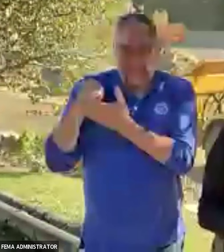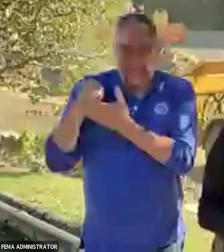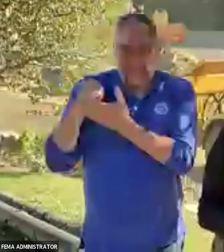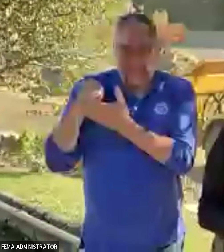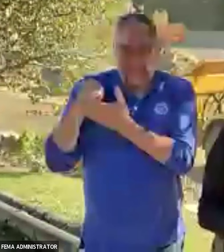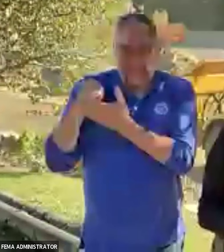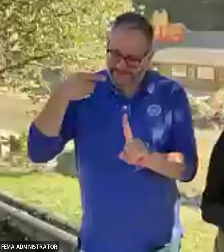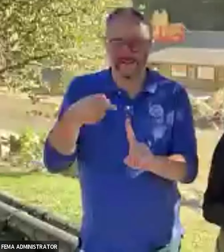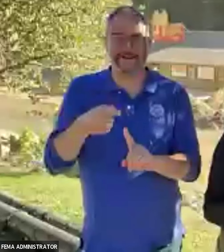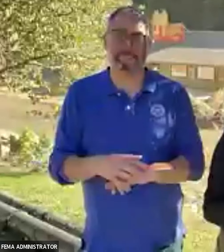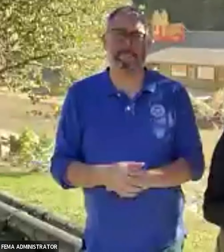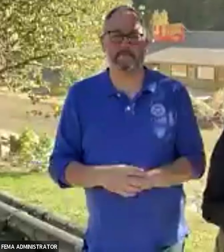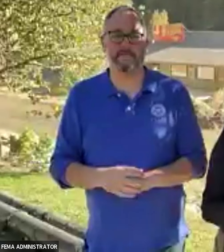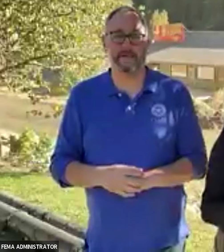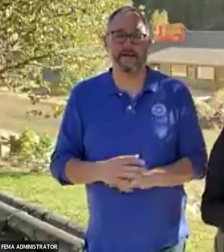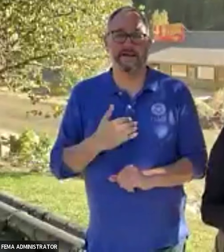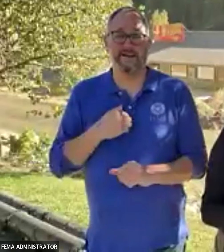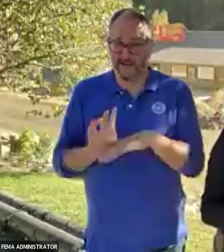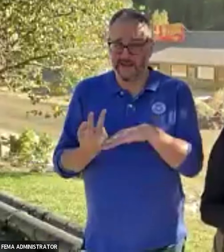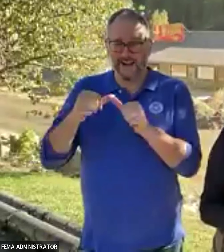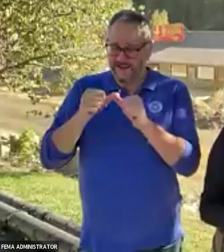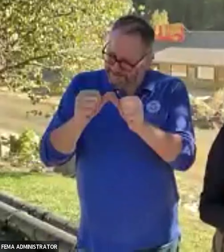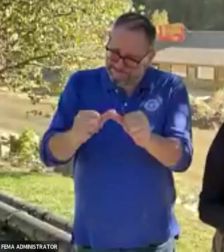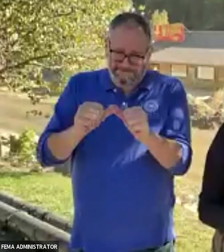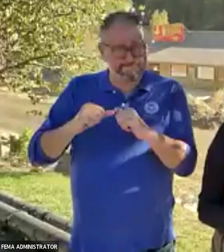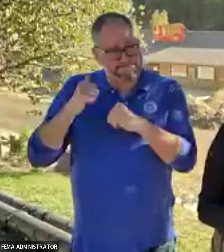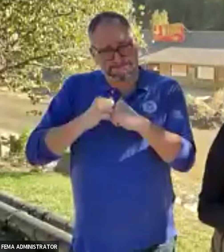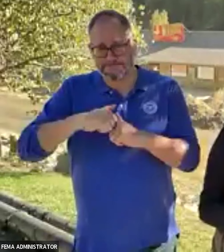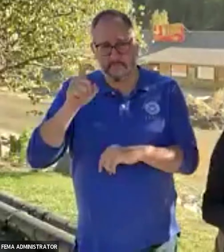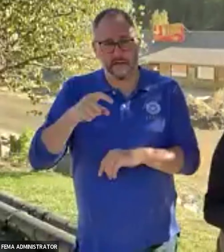To not just get people back on their feet but, to set them up for success.